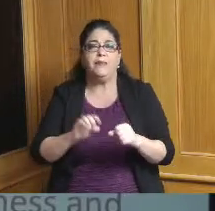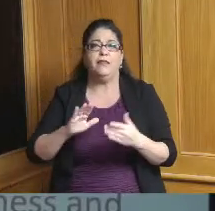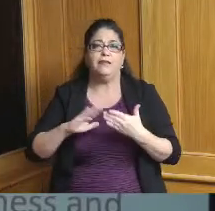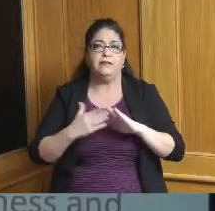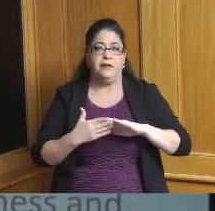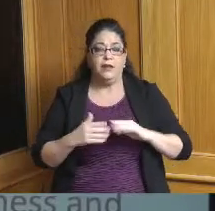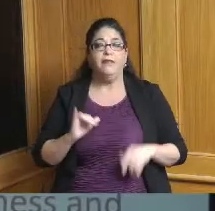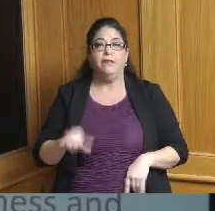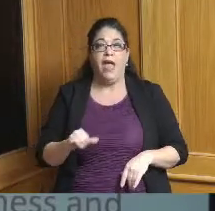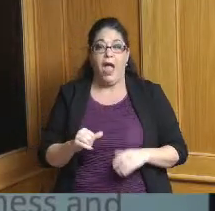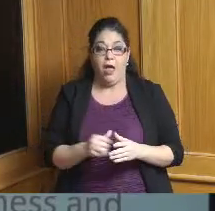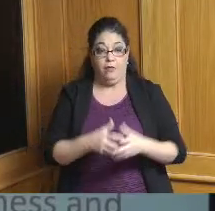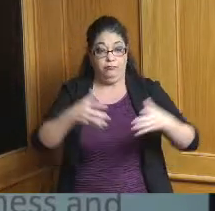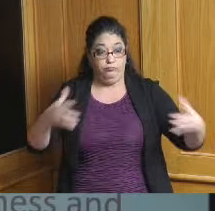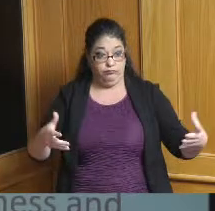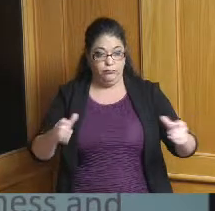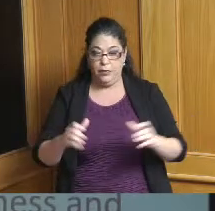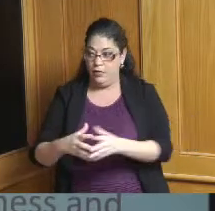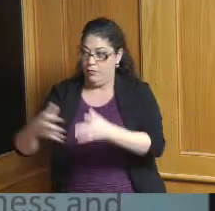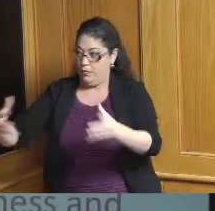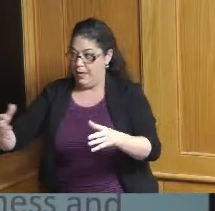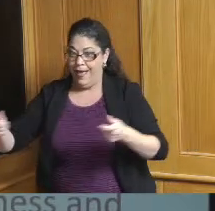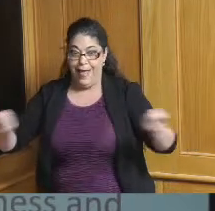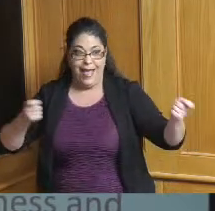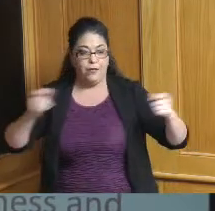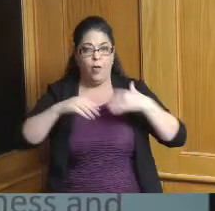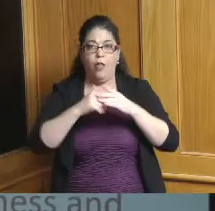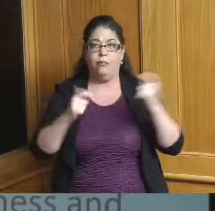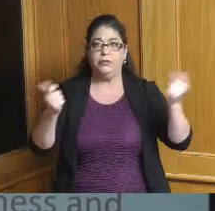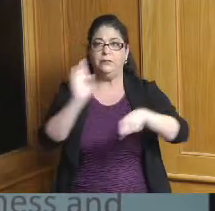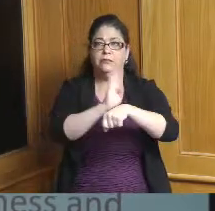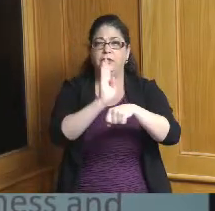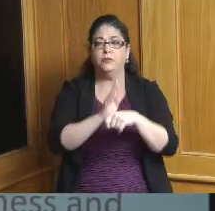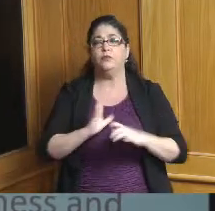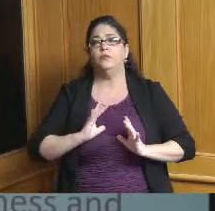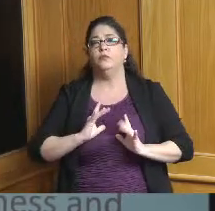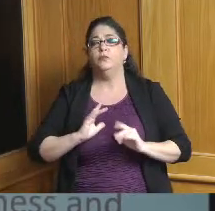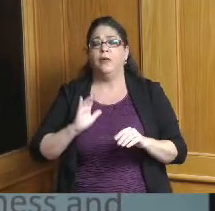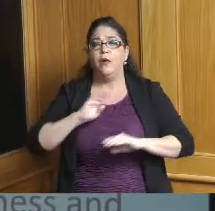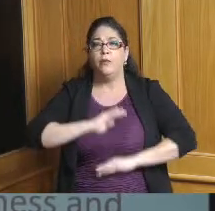our freight capacity with the airport and other important hubs in this region and we need to